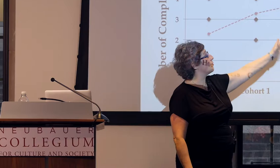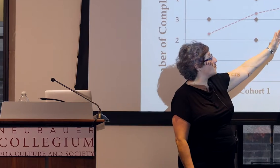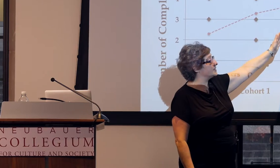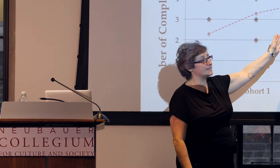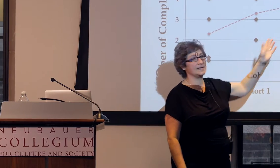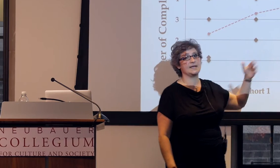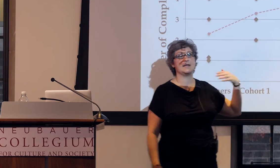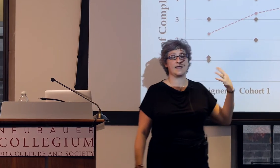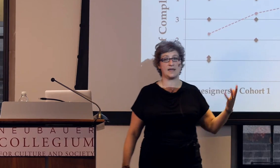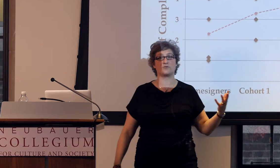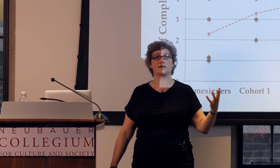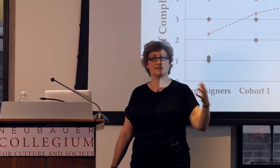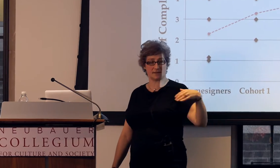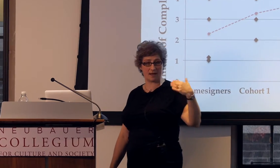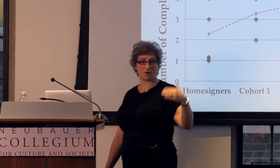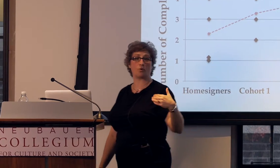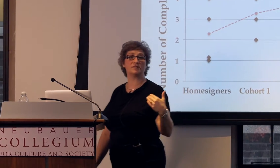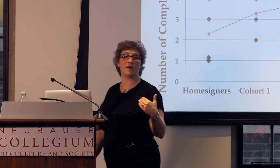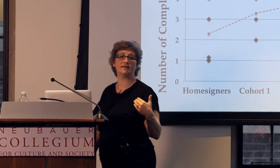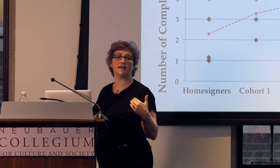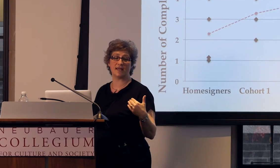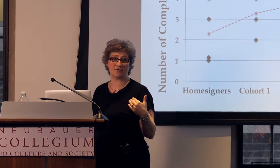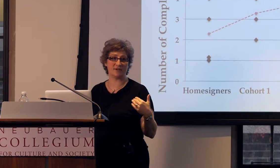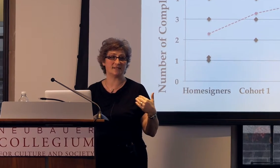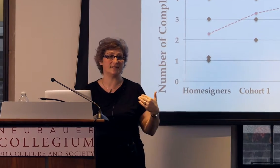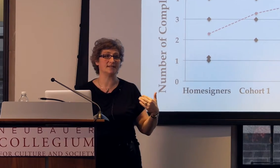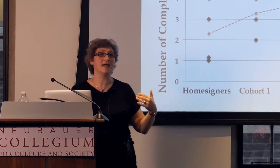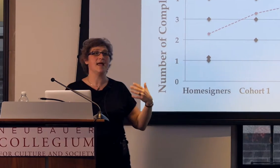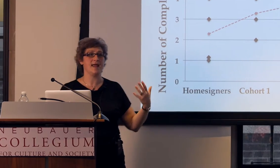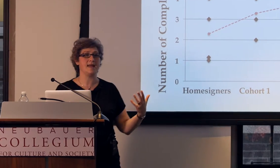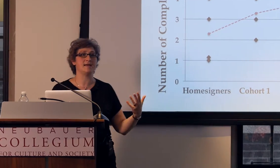we see corresponding increases in the quality of the story,